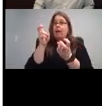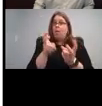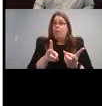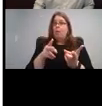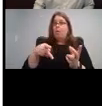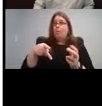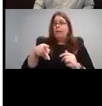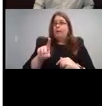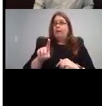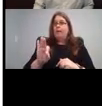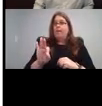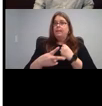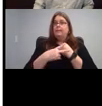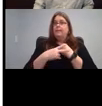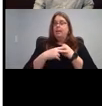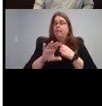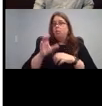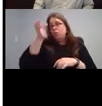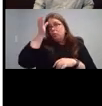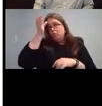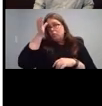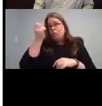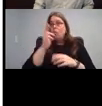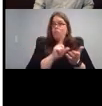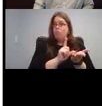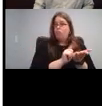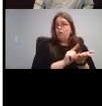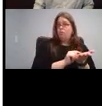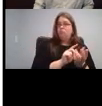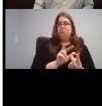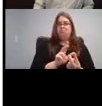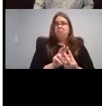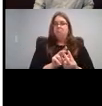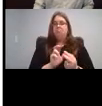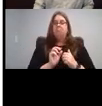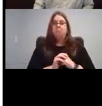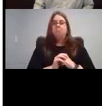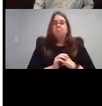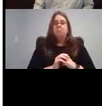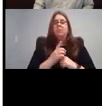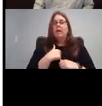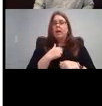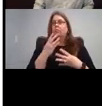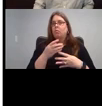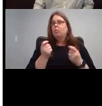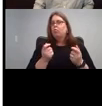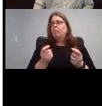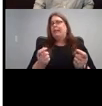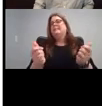your computer and print it or look at it on your computer. And I'm going to cross your knees a bit faster.